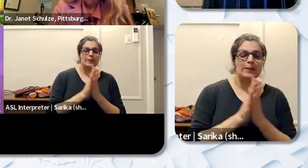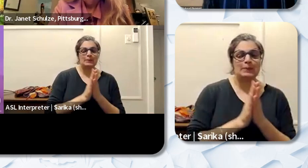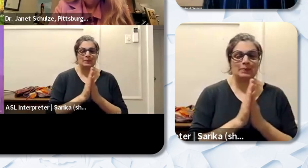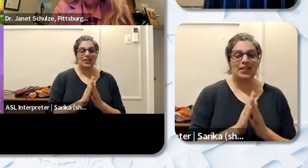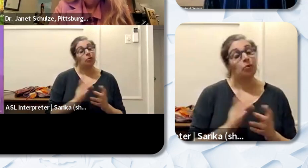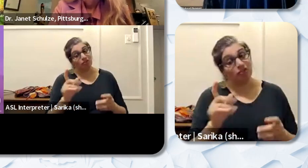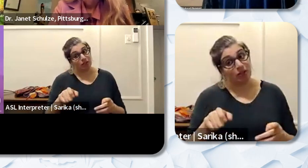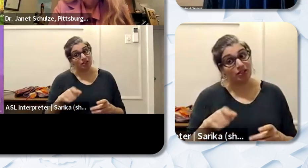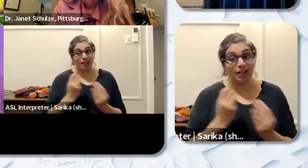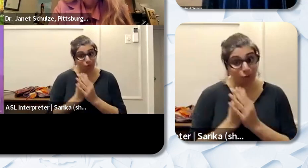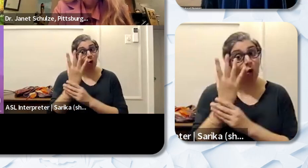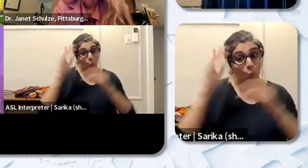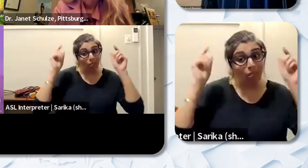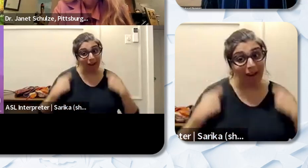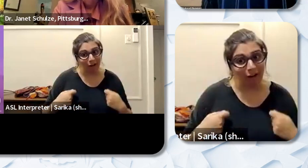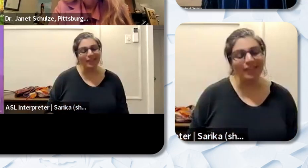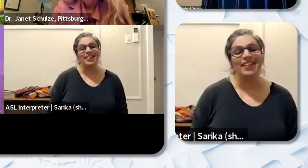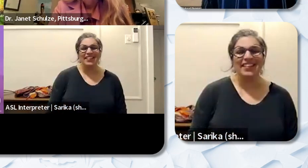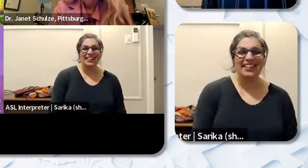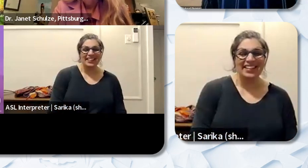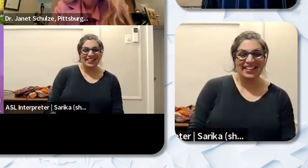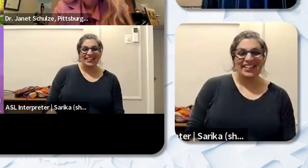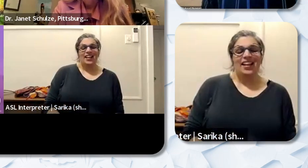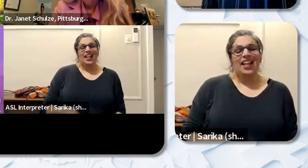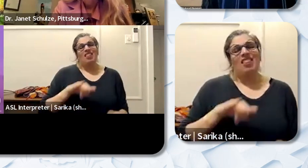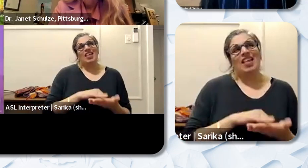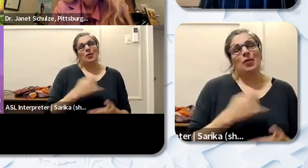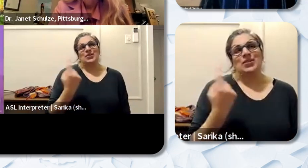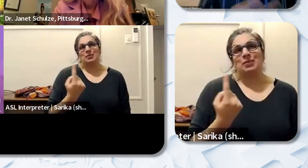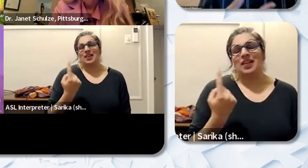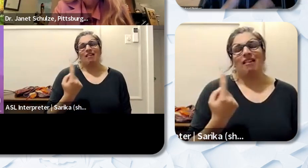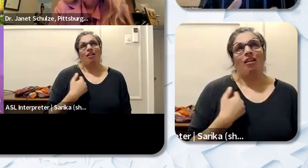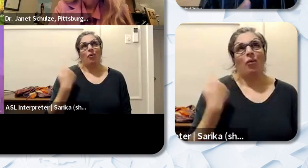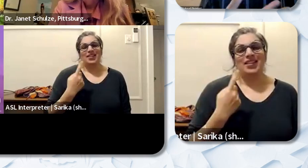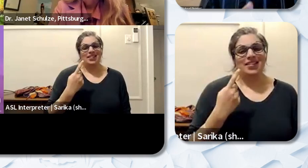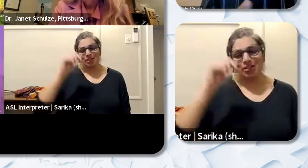time and effort to grow it out but that's just something that always made me feel good about who